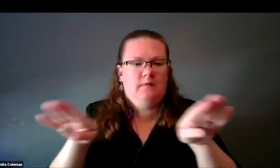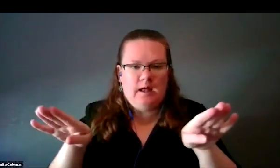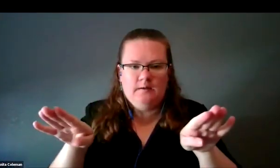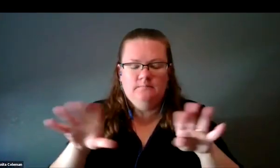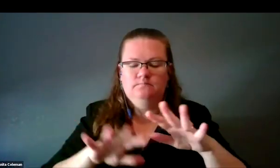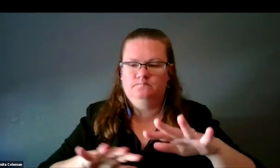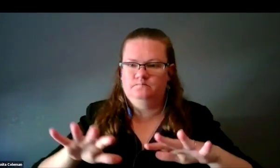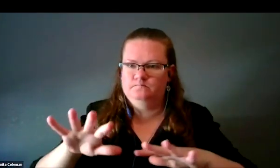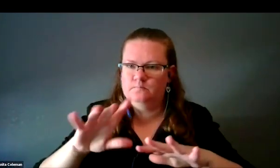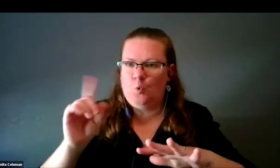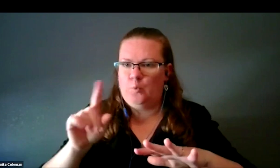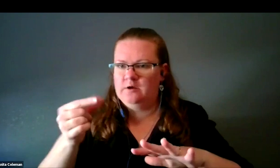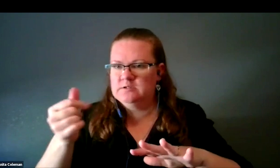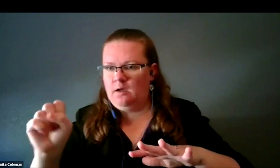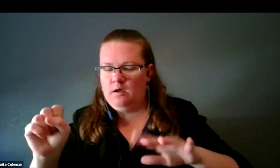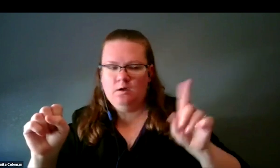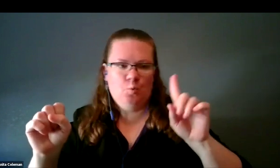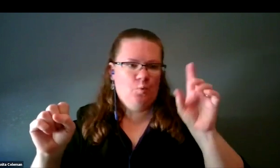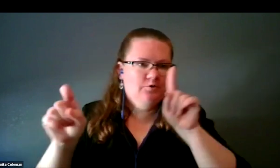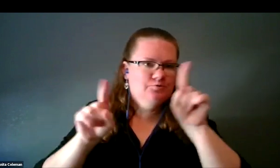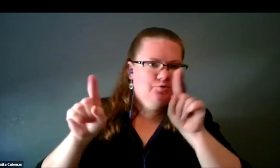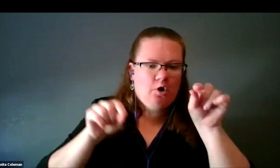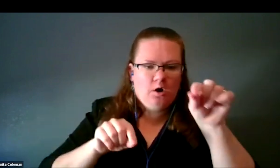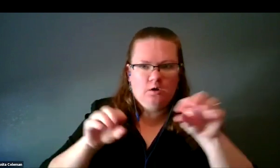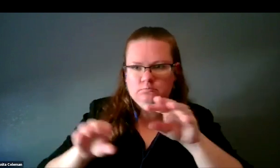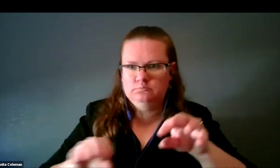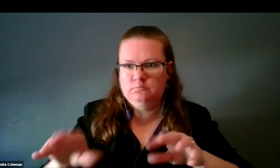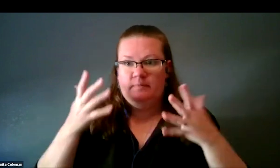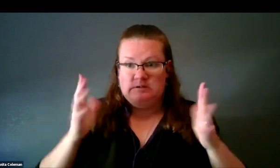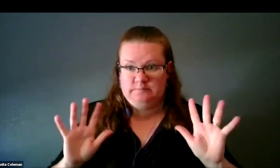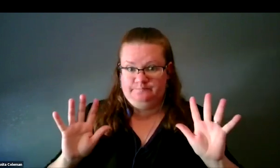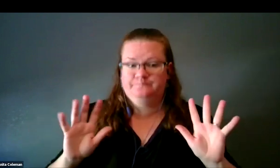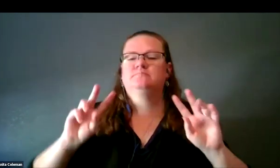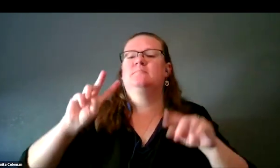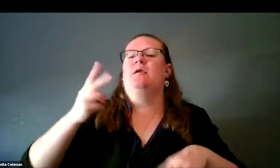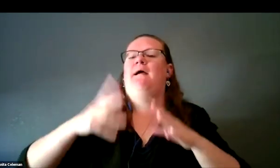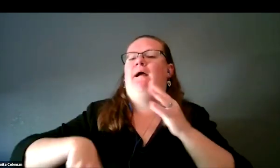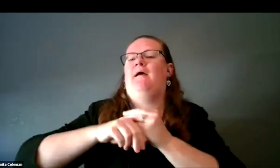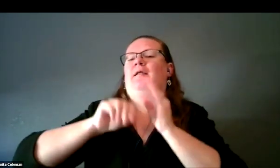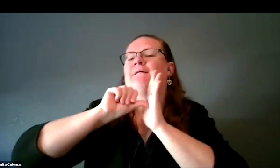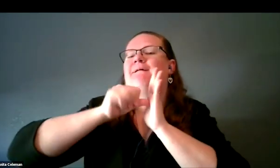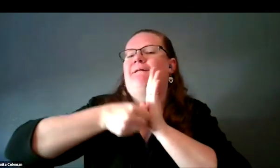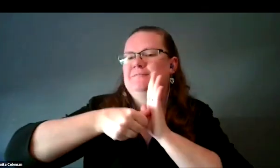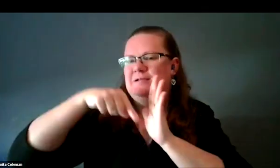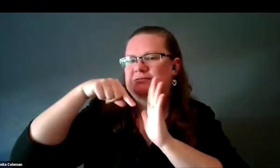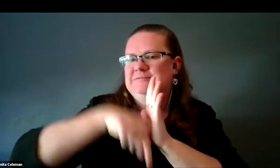where the features of the star cluster are. Secondly, then we added the intensity detected